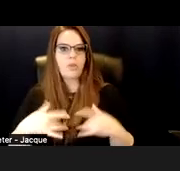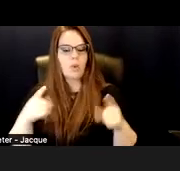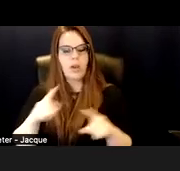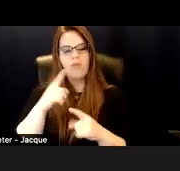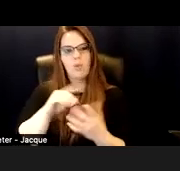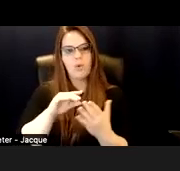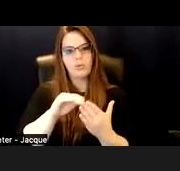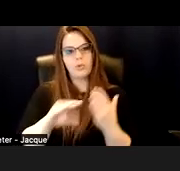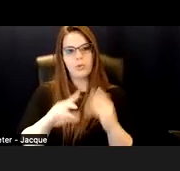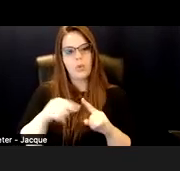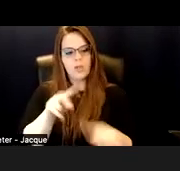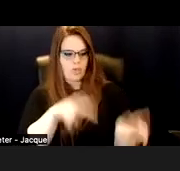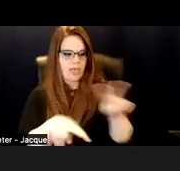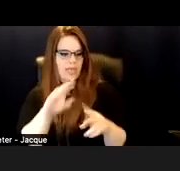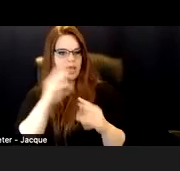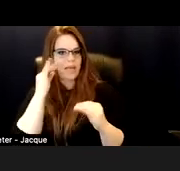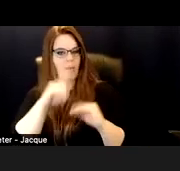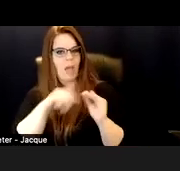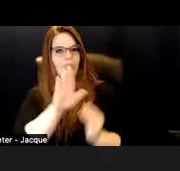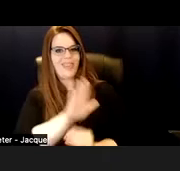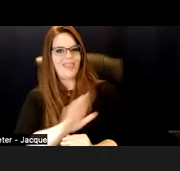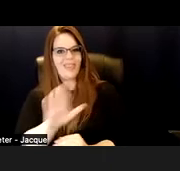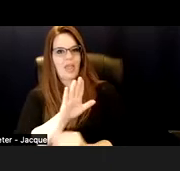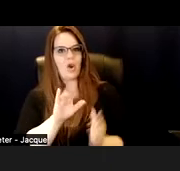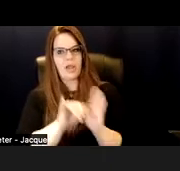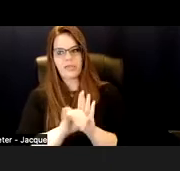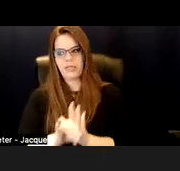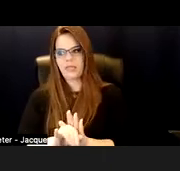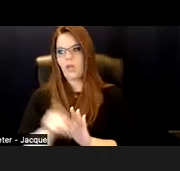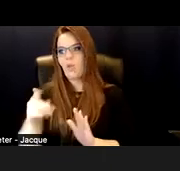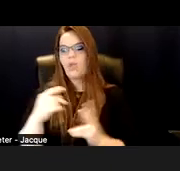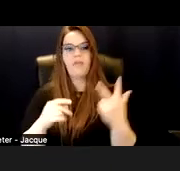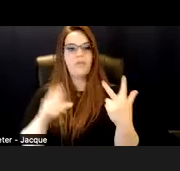about their identities. And we have these three pictures here.